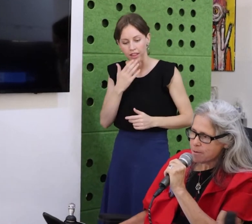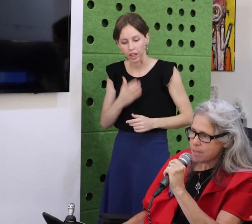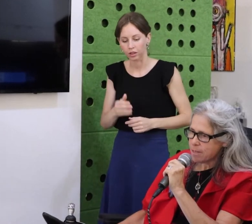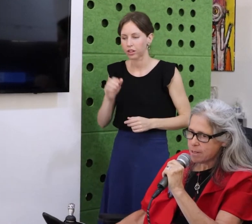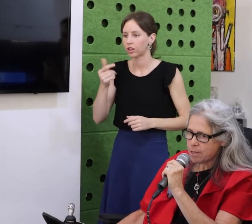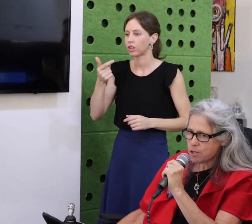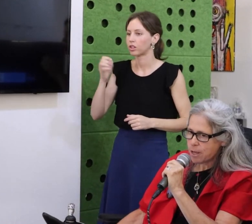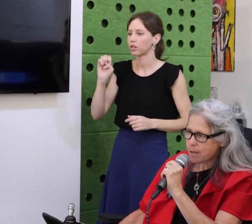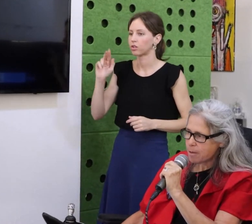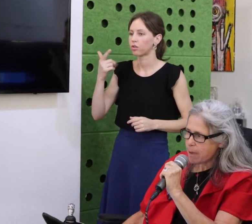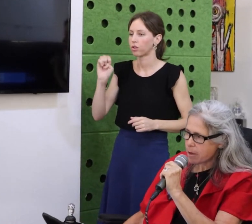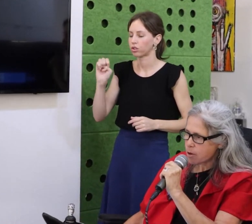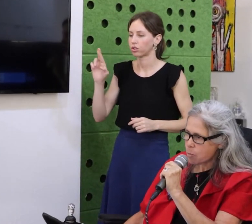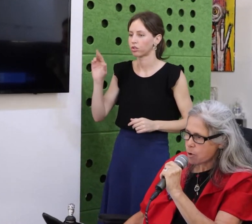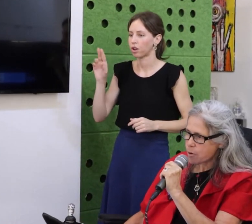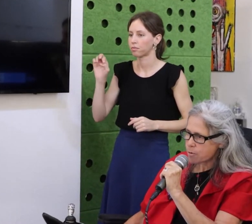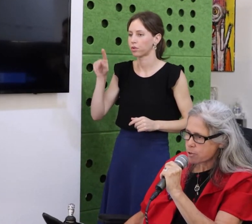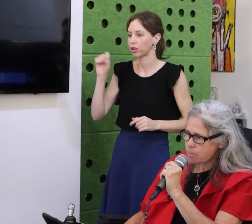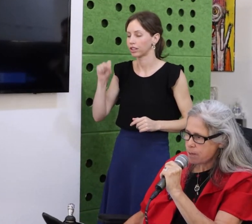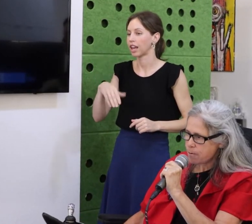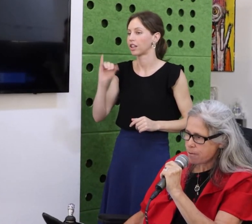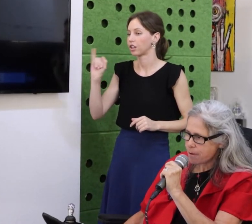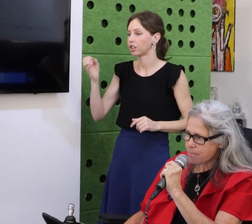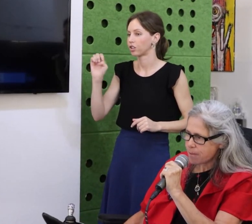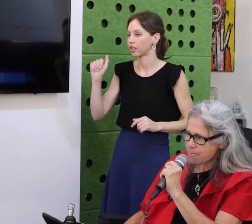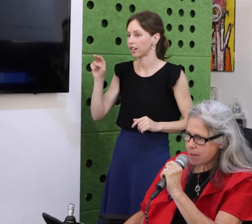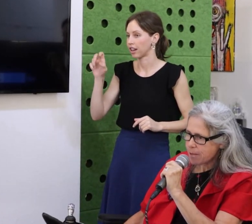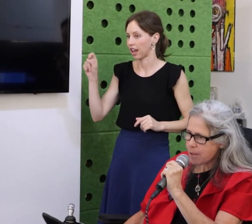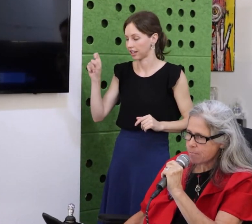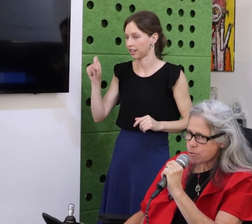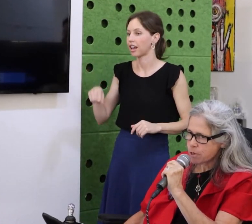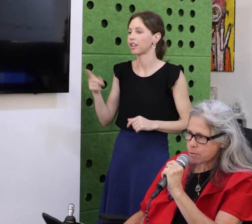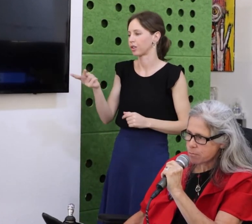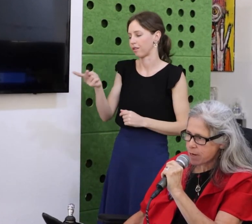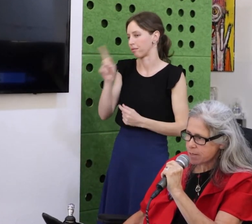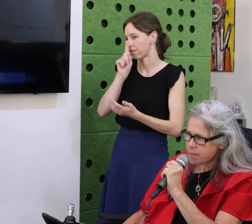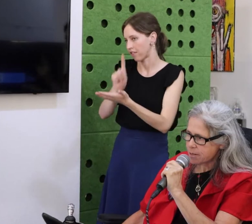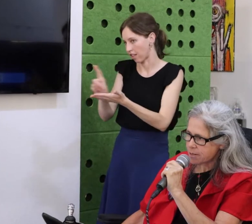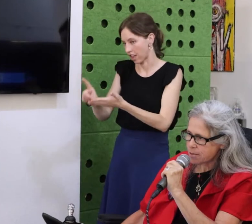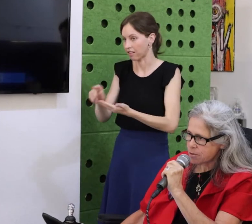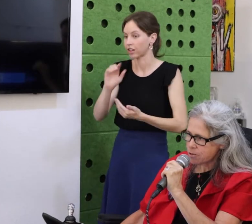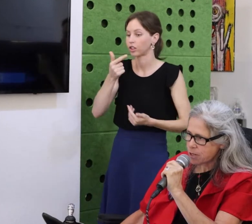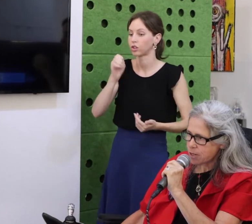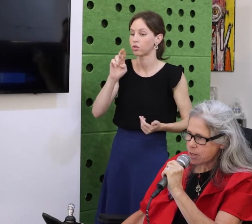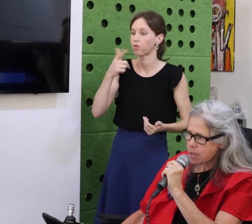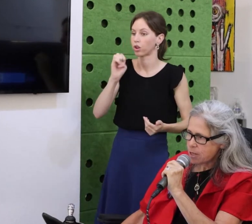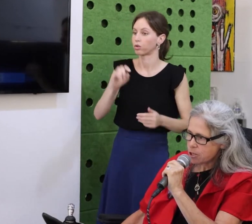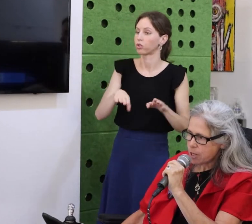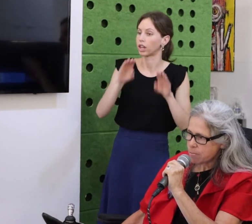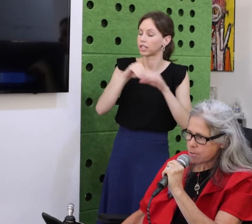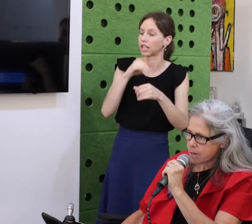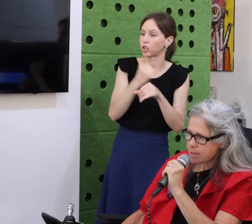So, we are so happy tonight to celebrate and point out what is working.